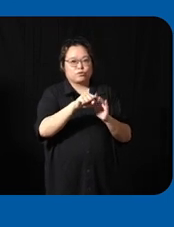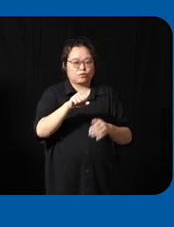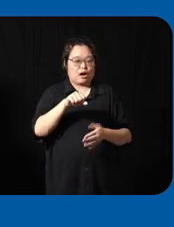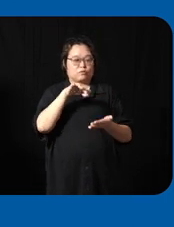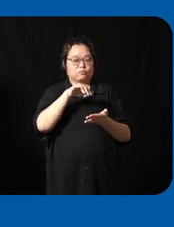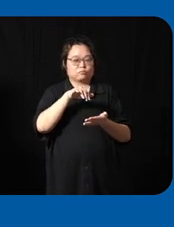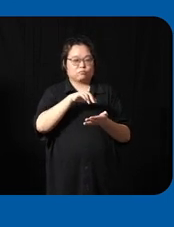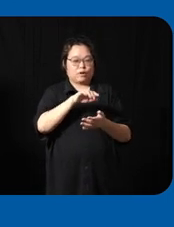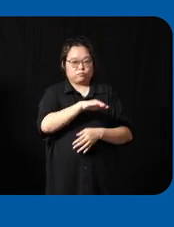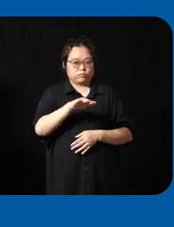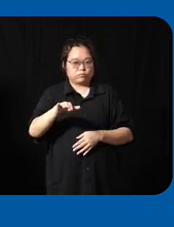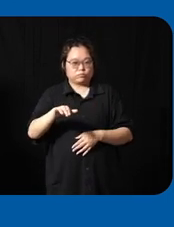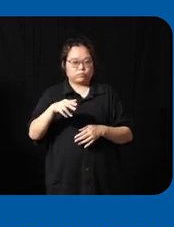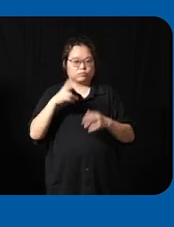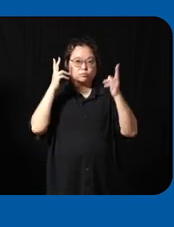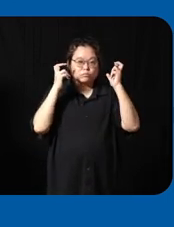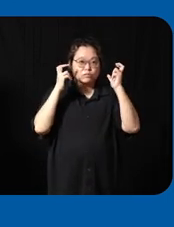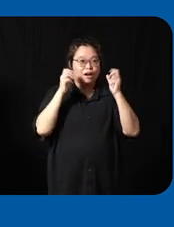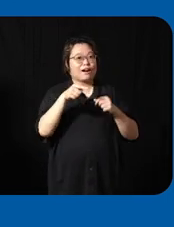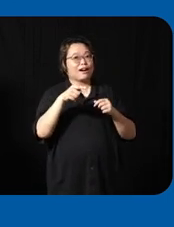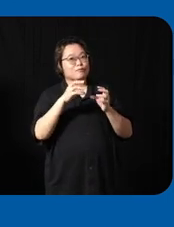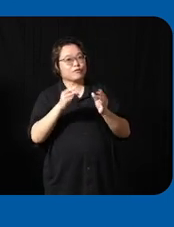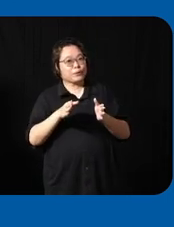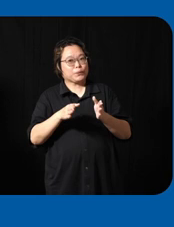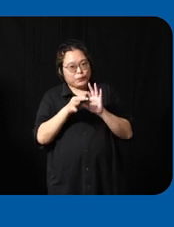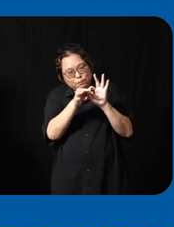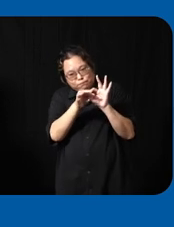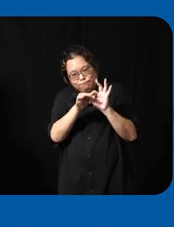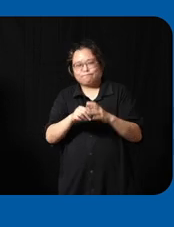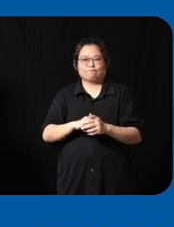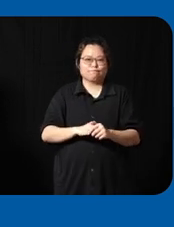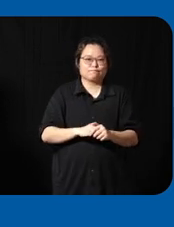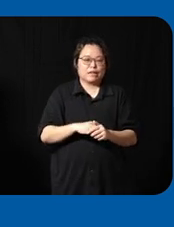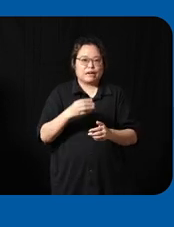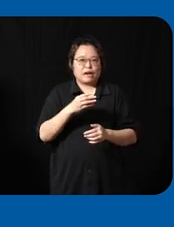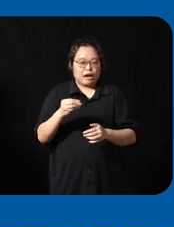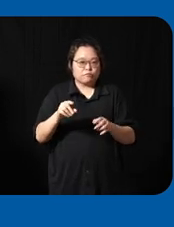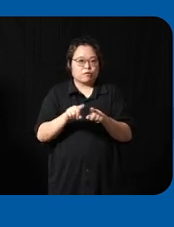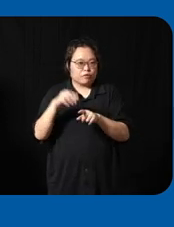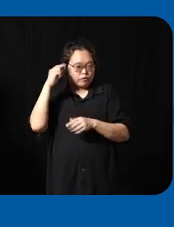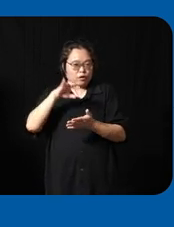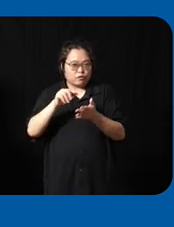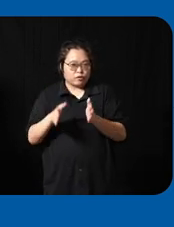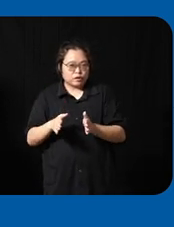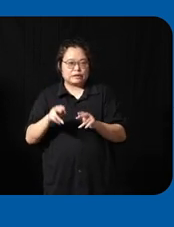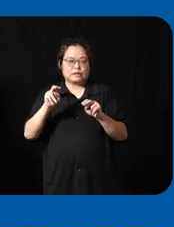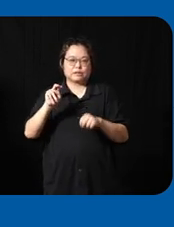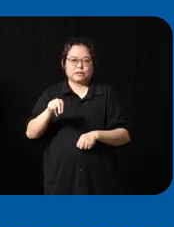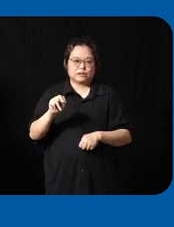like I push for Cass student to help those um who needs help to um manually push their wheelchair